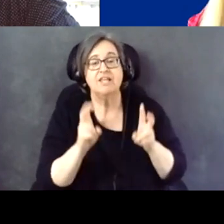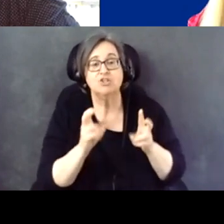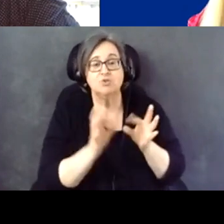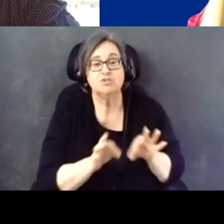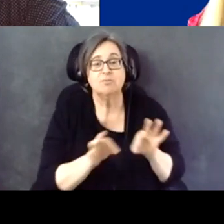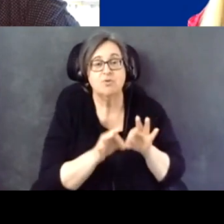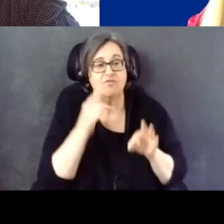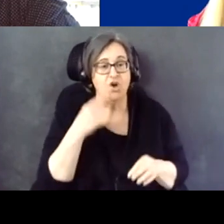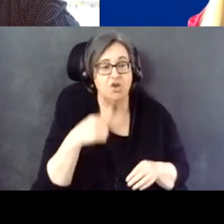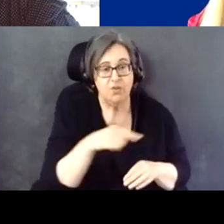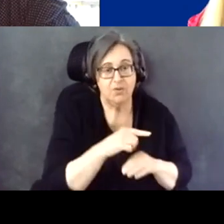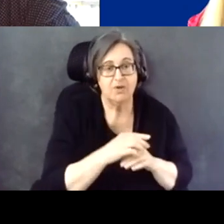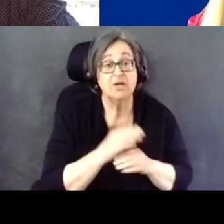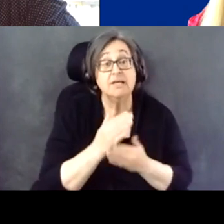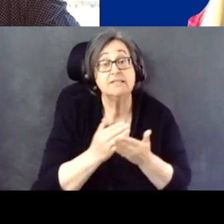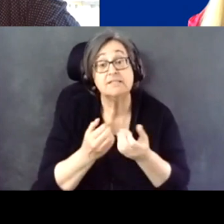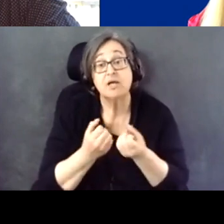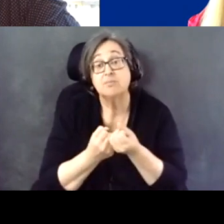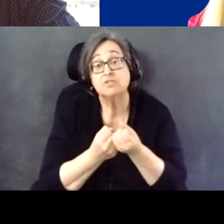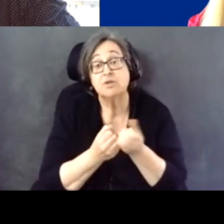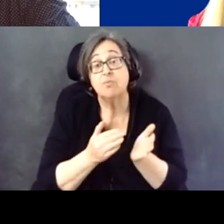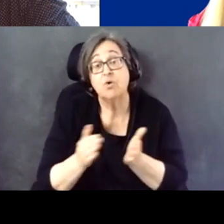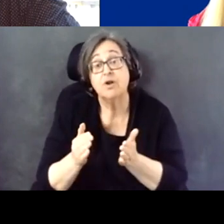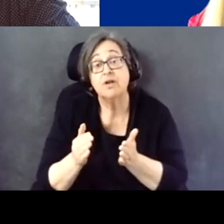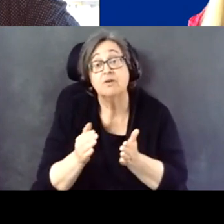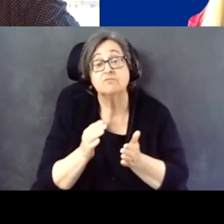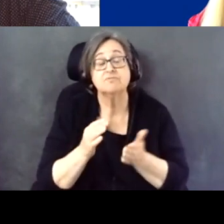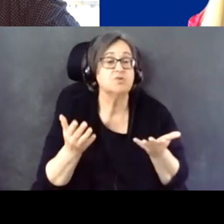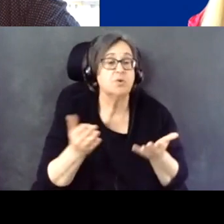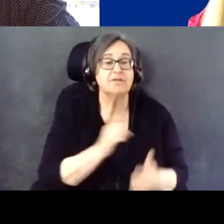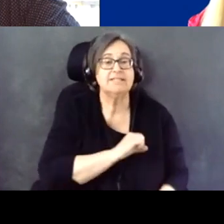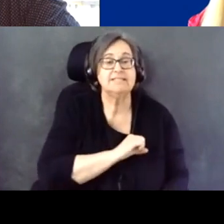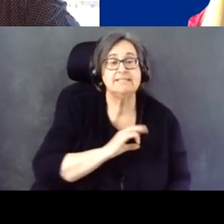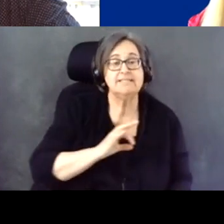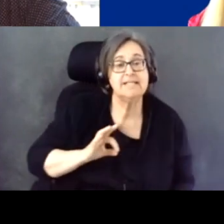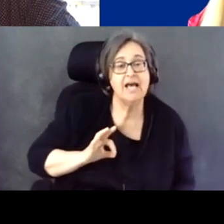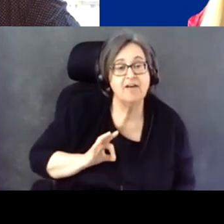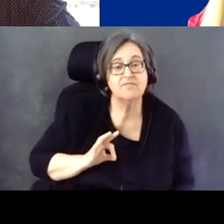Some of the supporters are their staff and their family members.